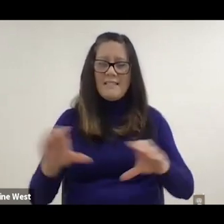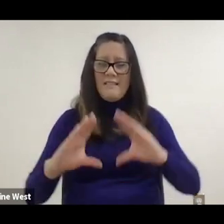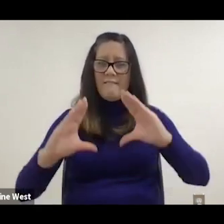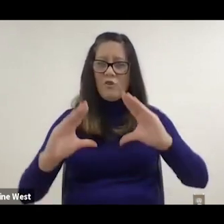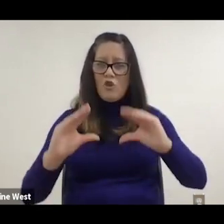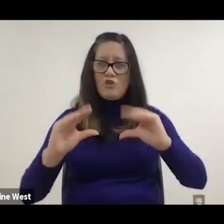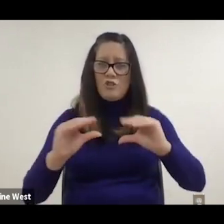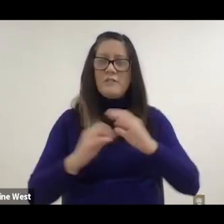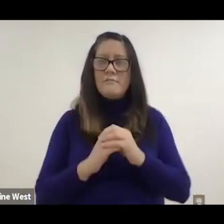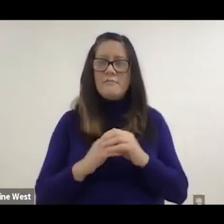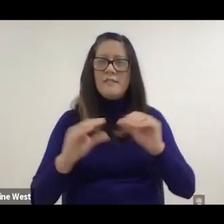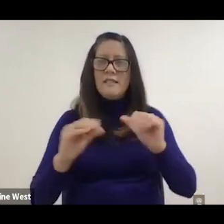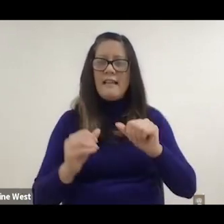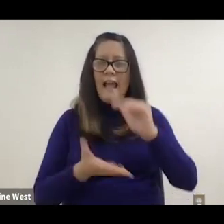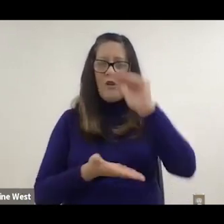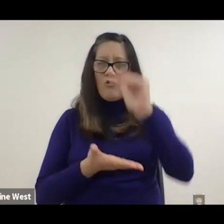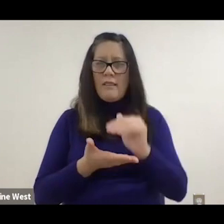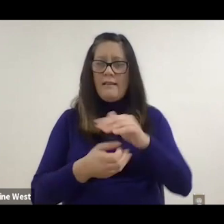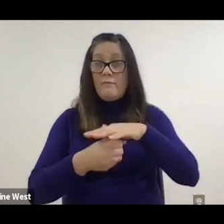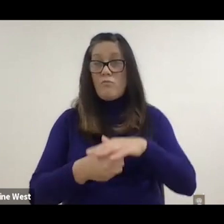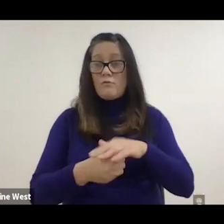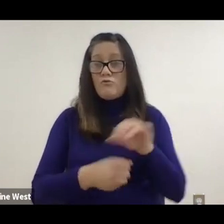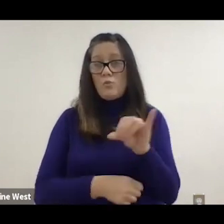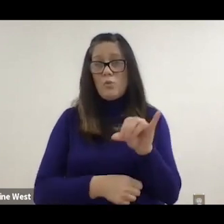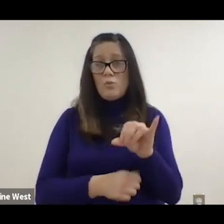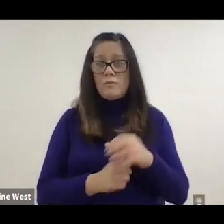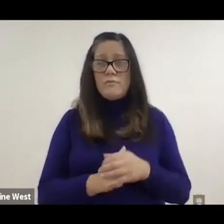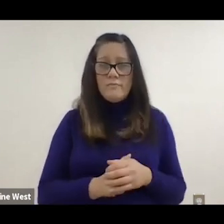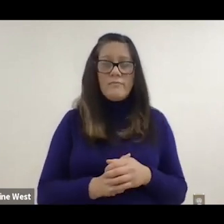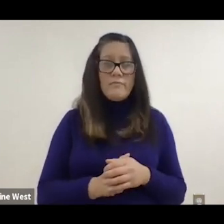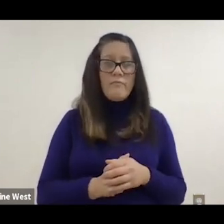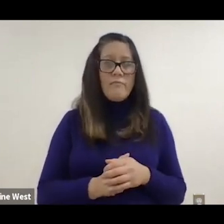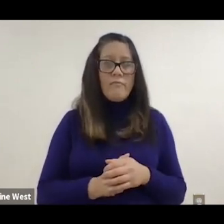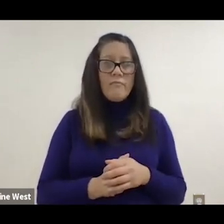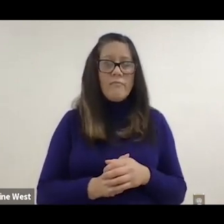That relieves pressure as well so.